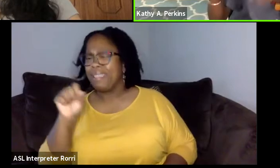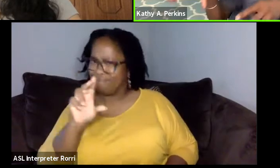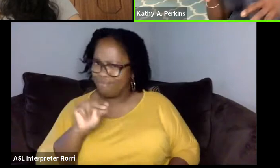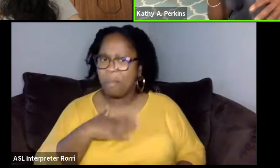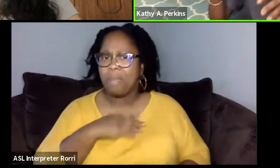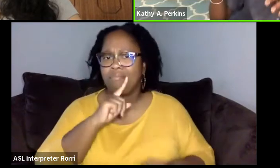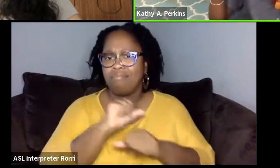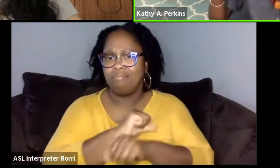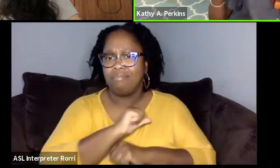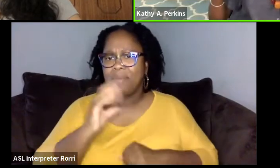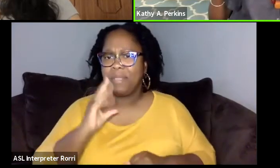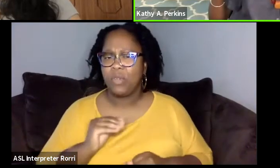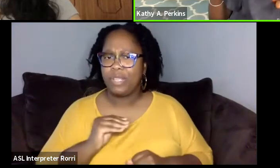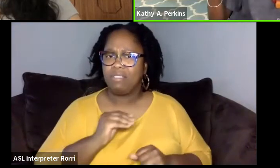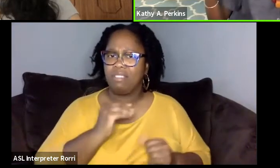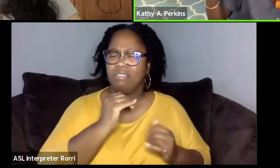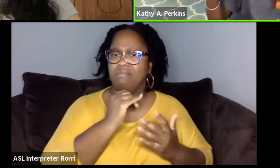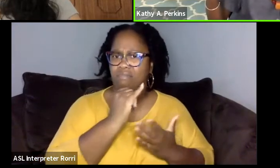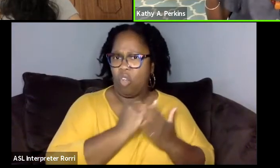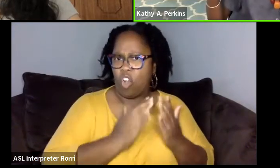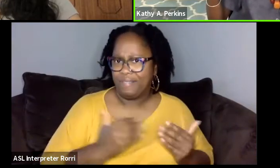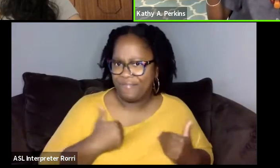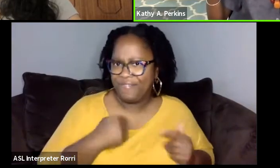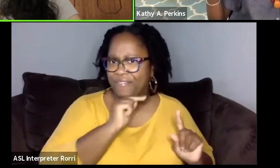here's the artist. And the other beautiful thing was that,